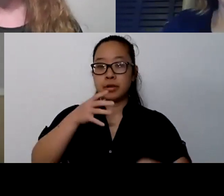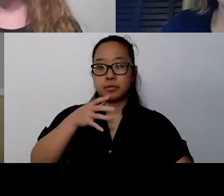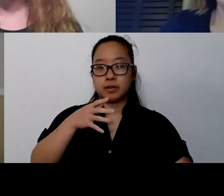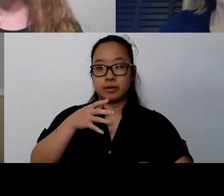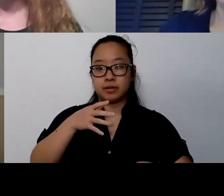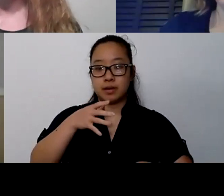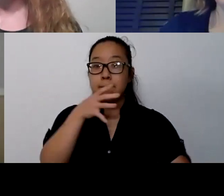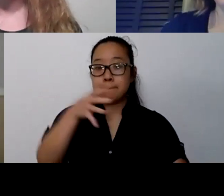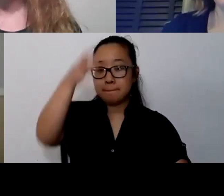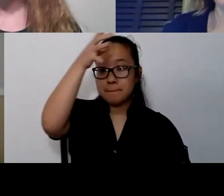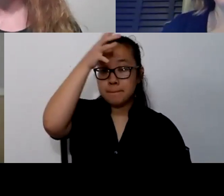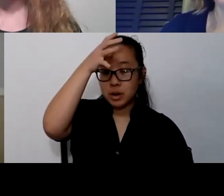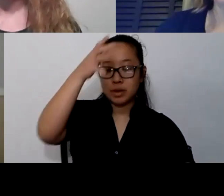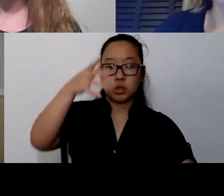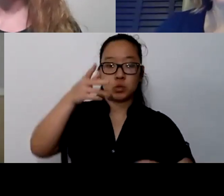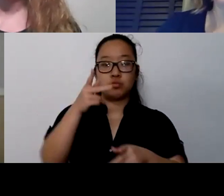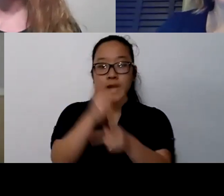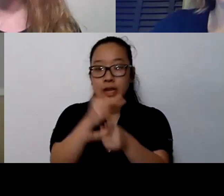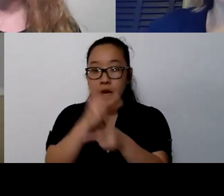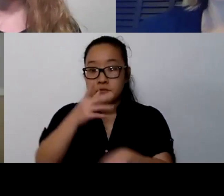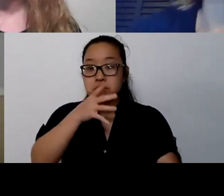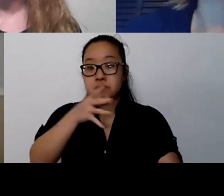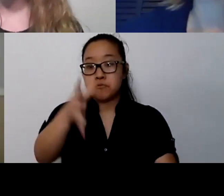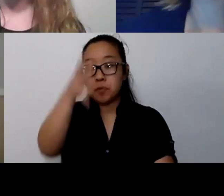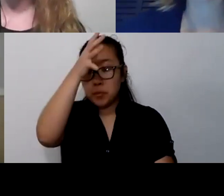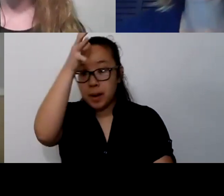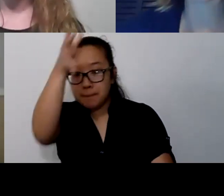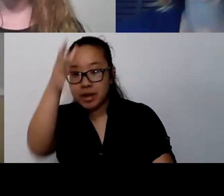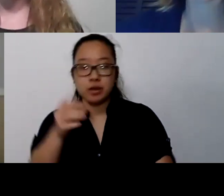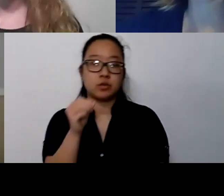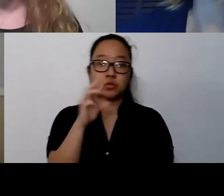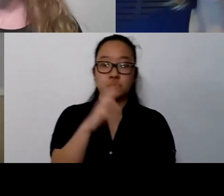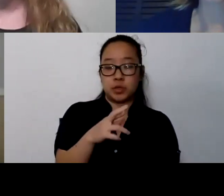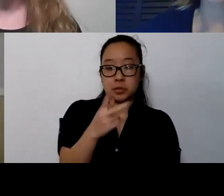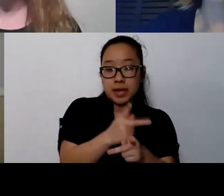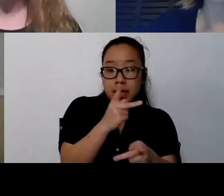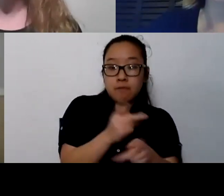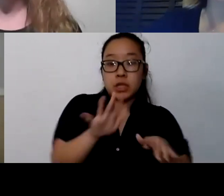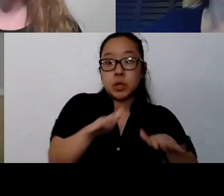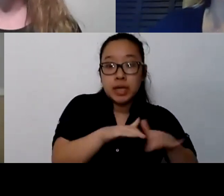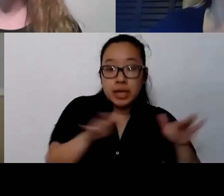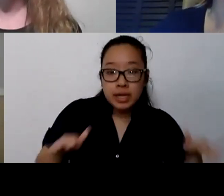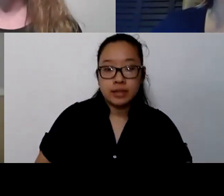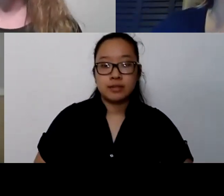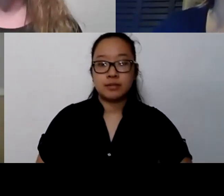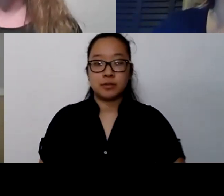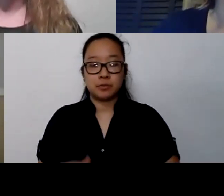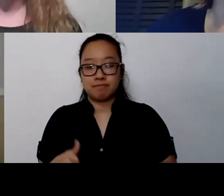or schools that had a place to go or childcare or even just the things that you do with your children.